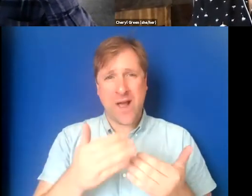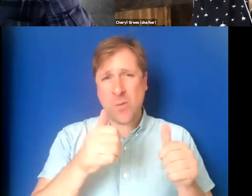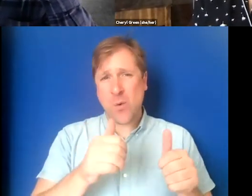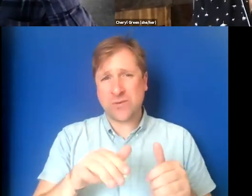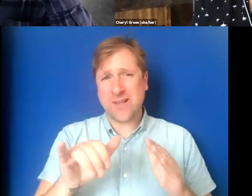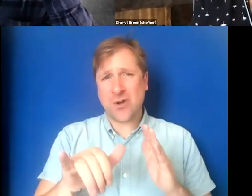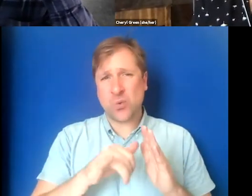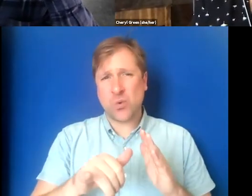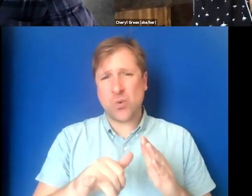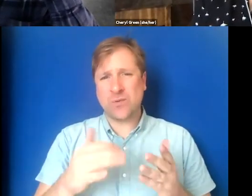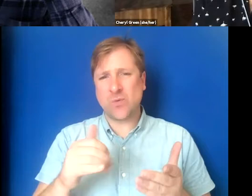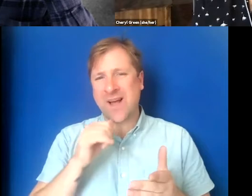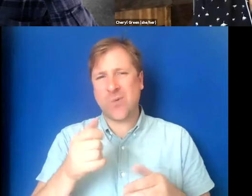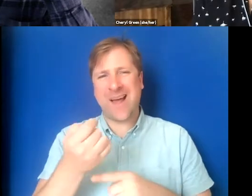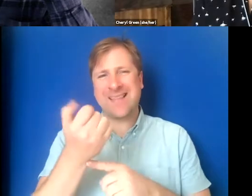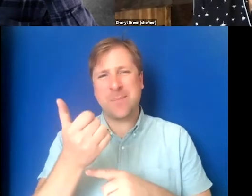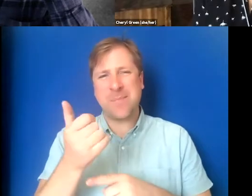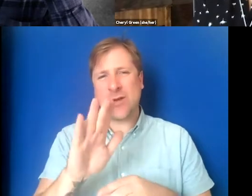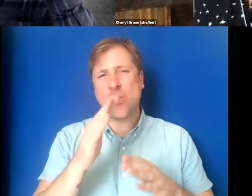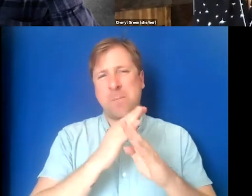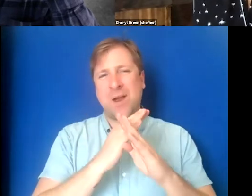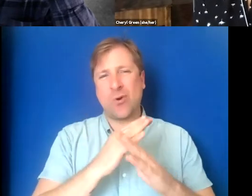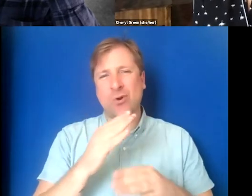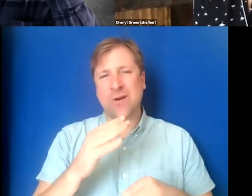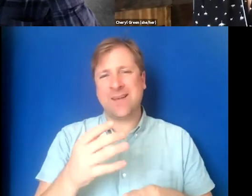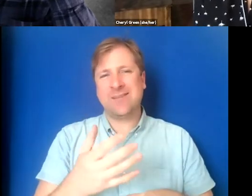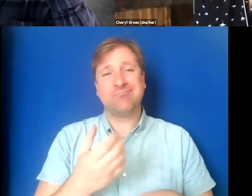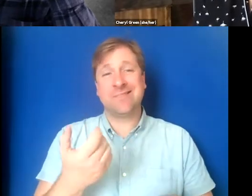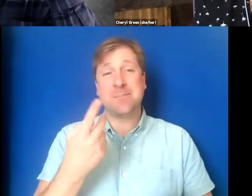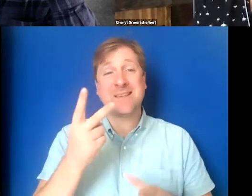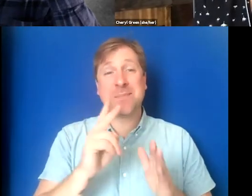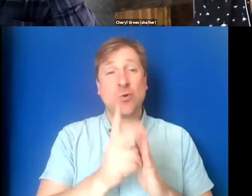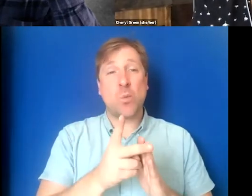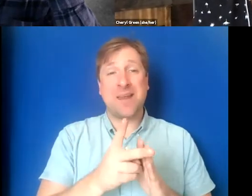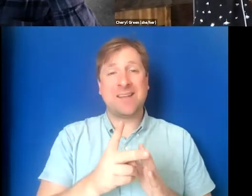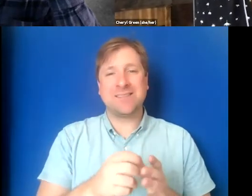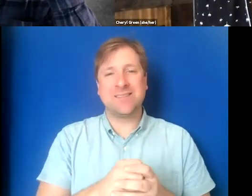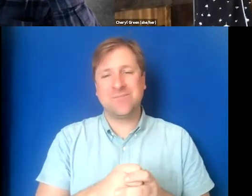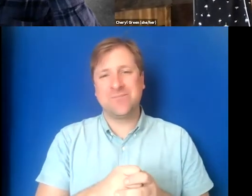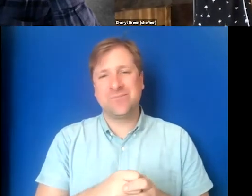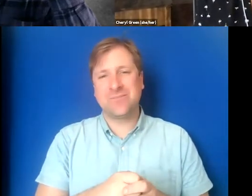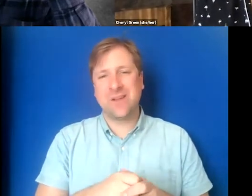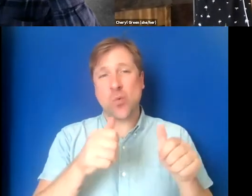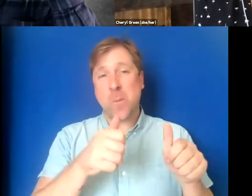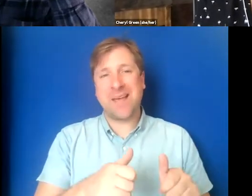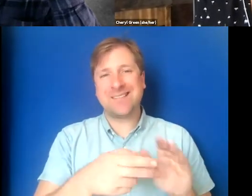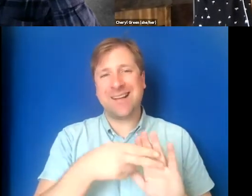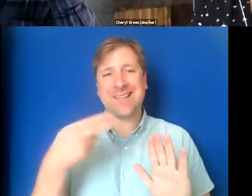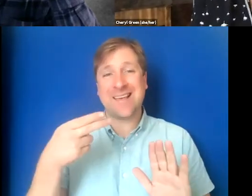So why don't I just eliminate that barrier for you? It only takes me two minutes to paste in a link to the instructions to YouTube.